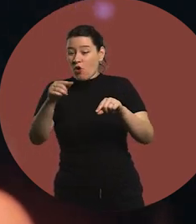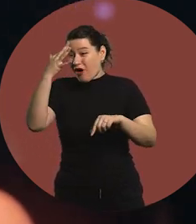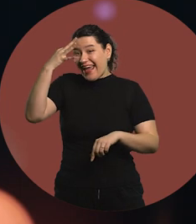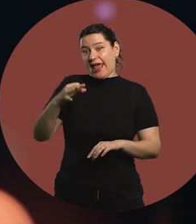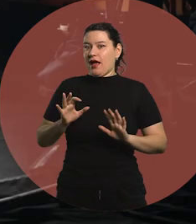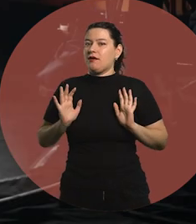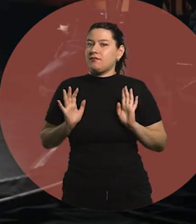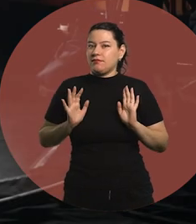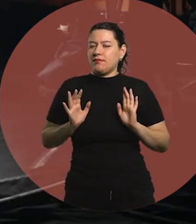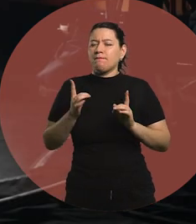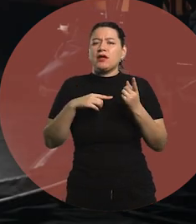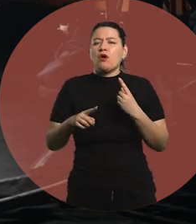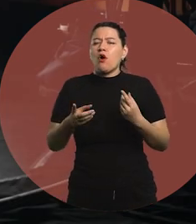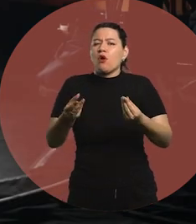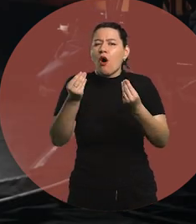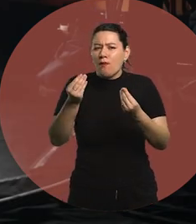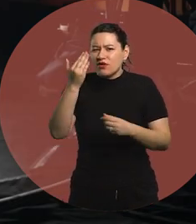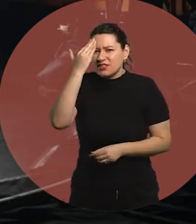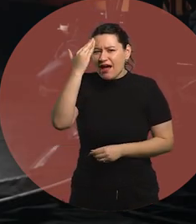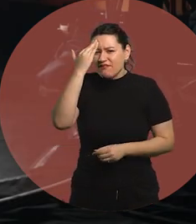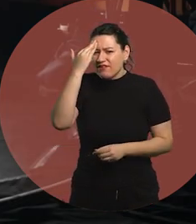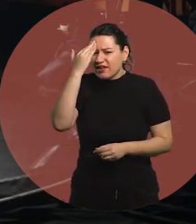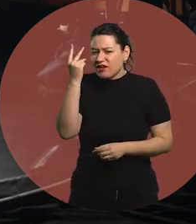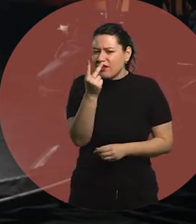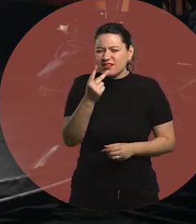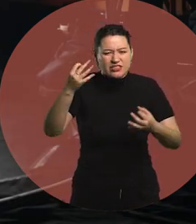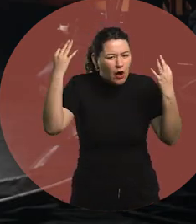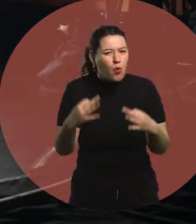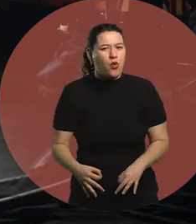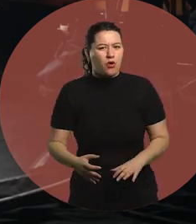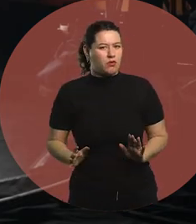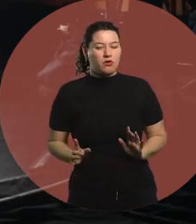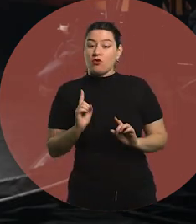But how do I know the assumption is valid? By asking, by listening to him.